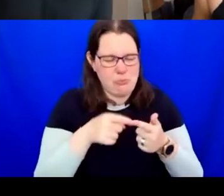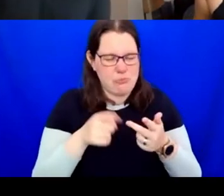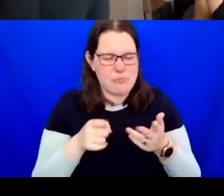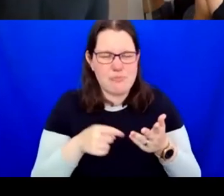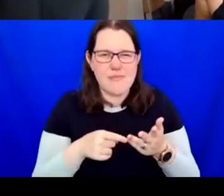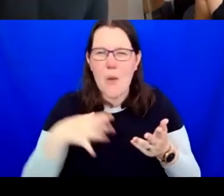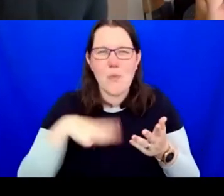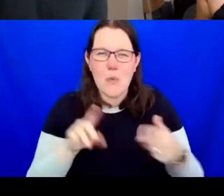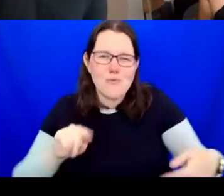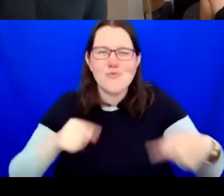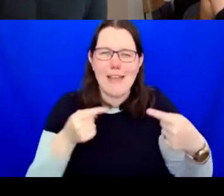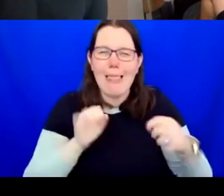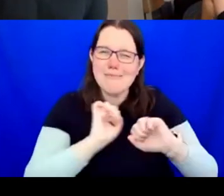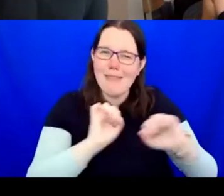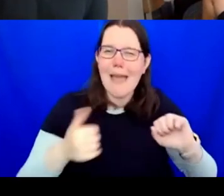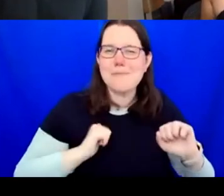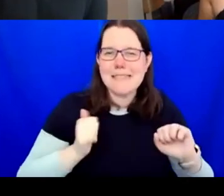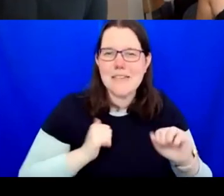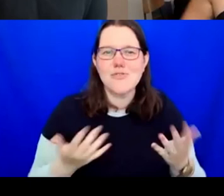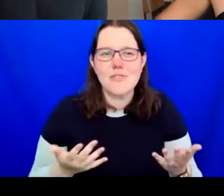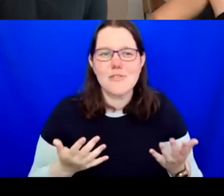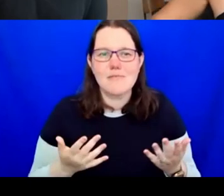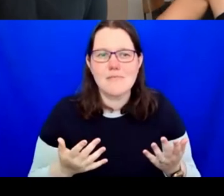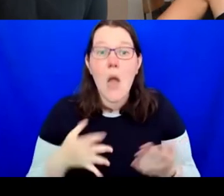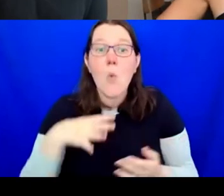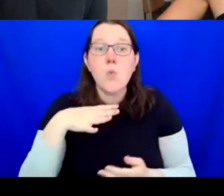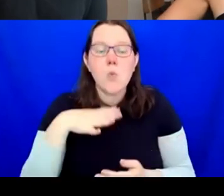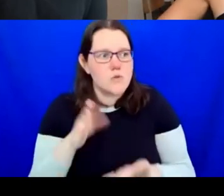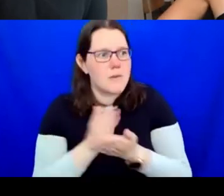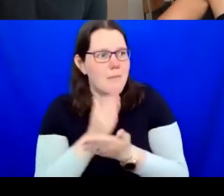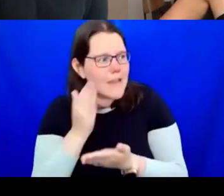experimentation. You know, nothing should be set. It might work, it may not work,